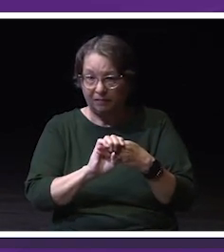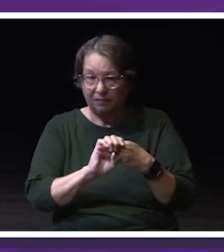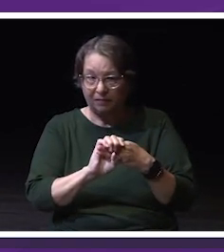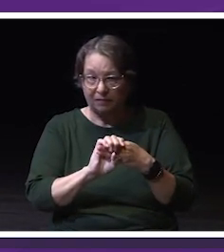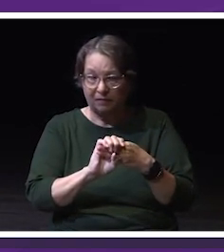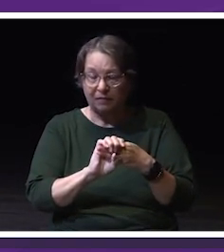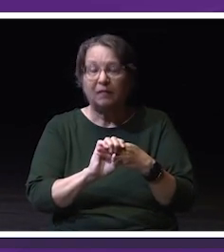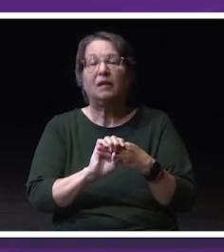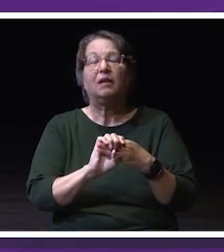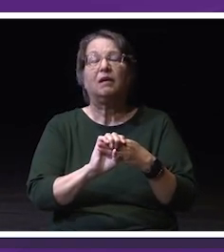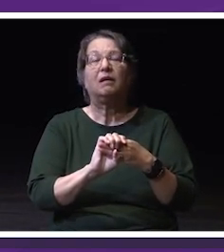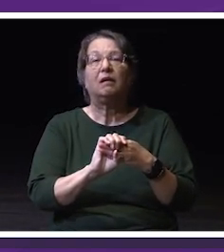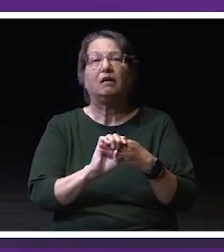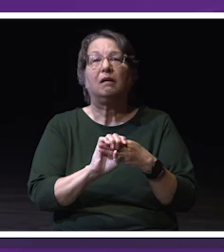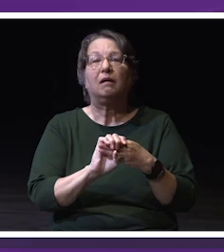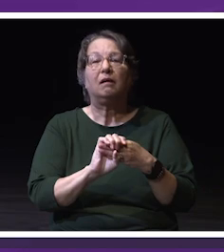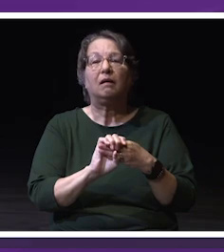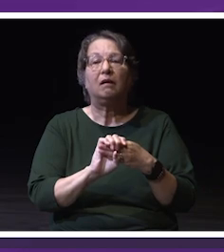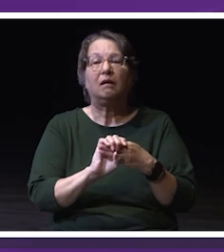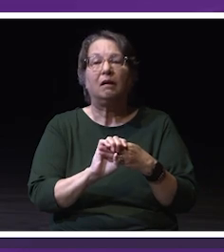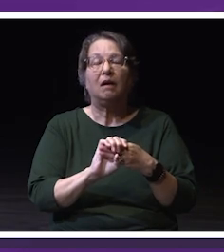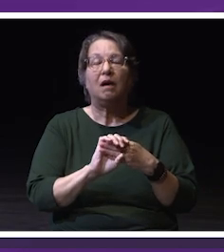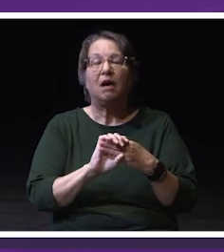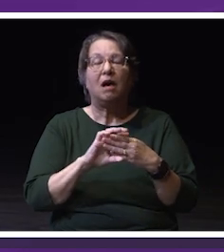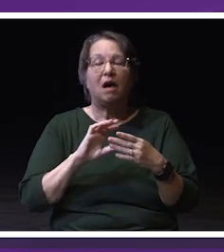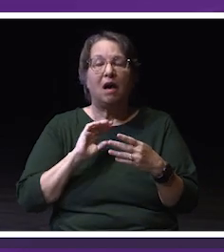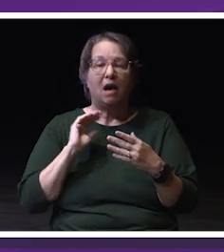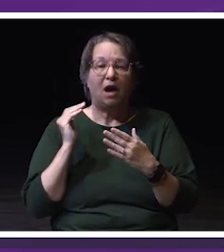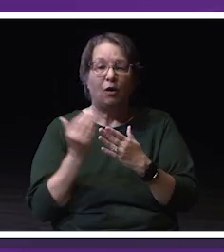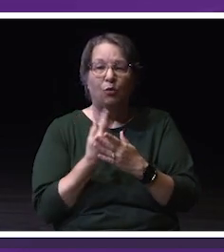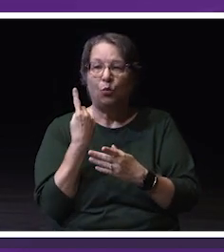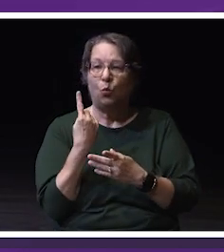One Stop is officially open.